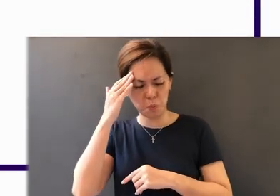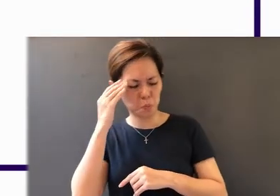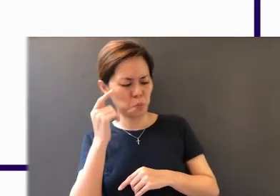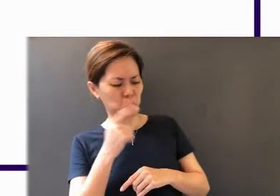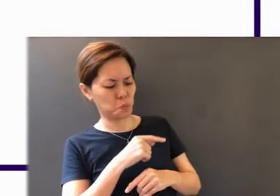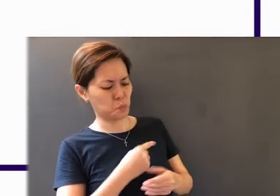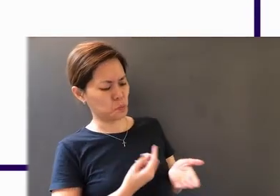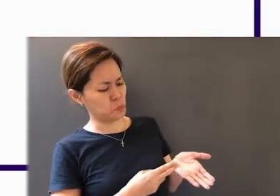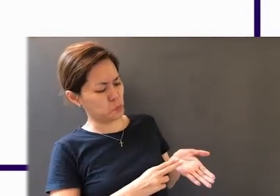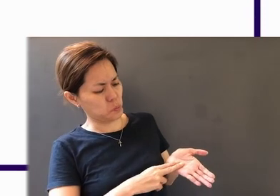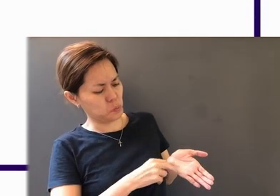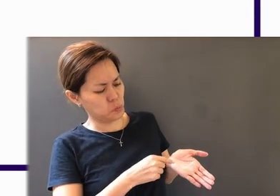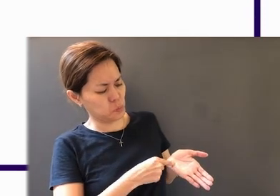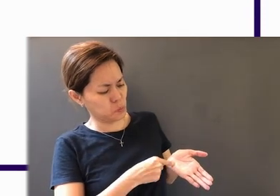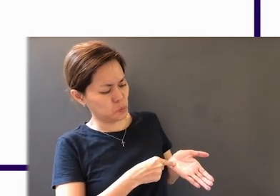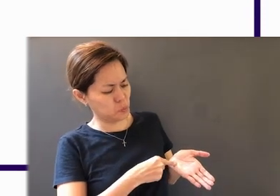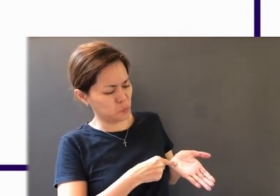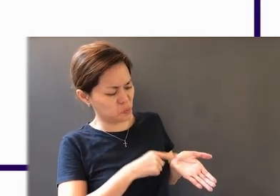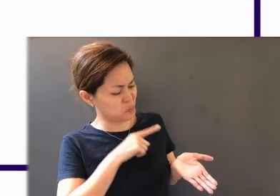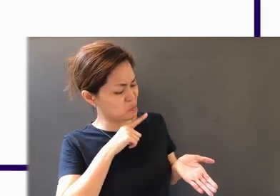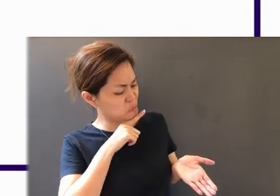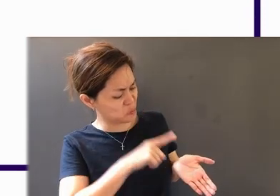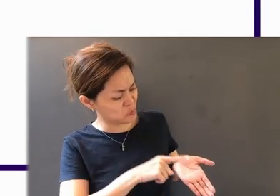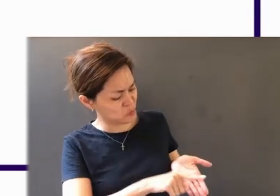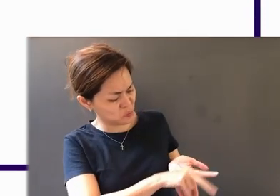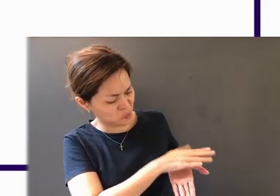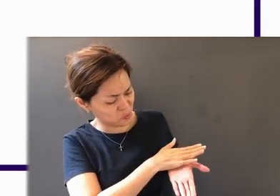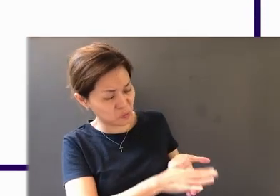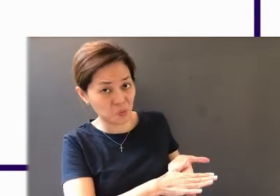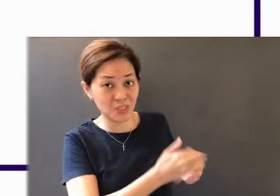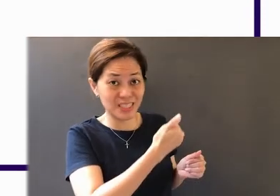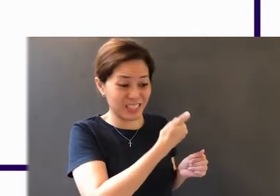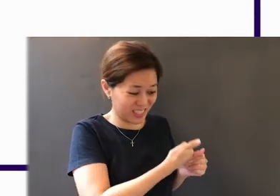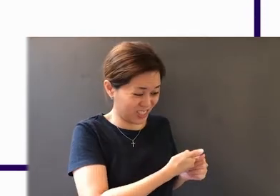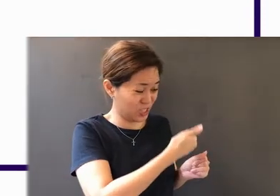authenticity and purity, for each and every item that